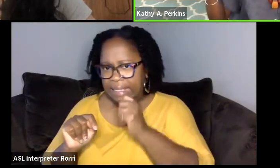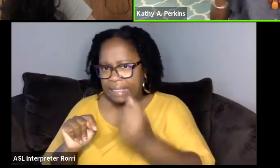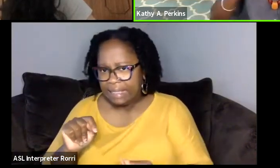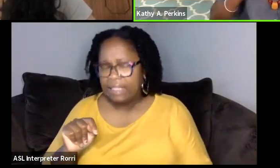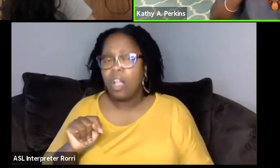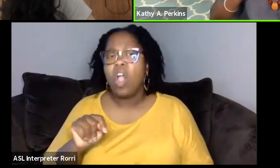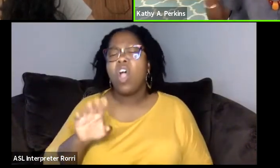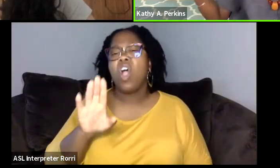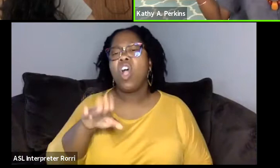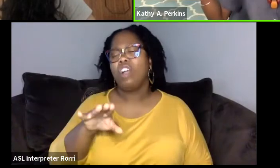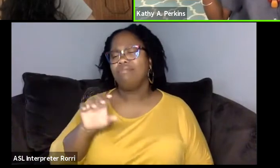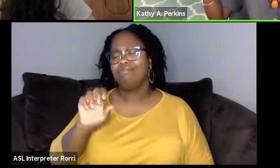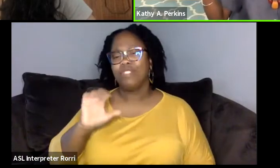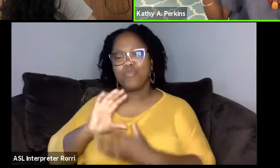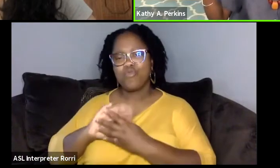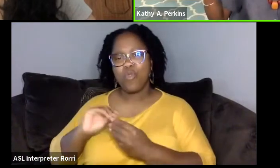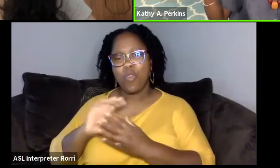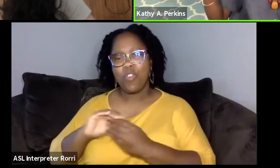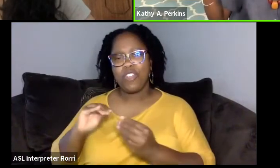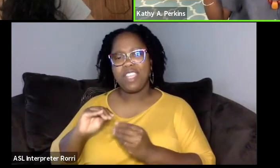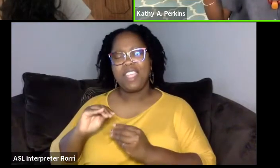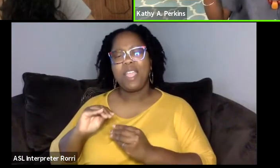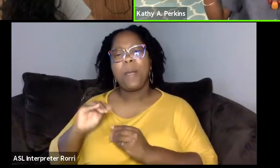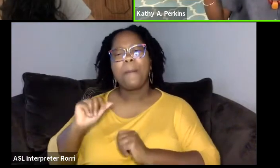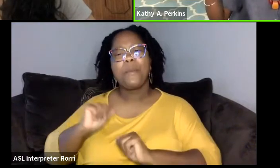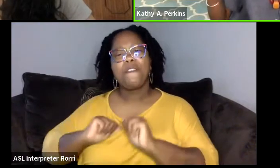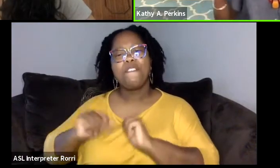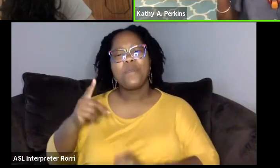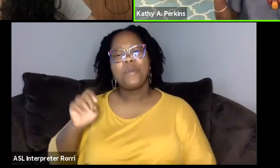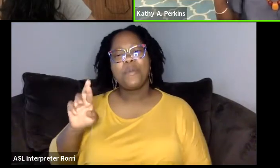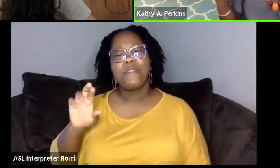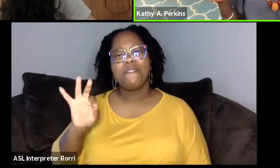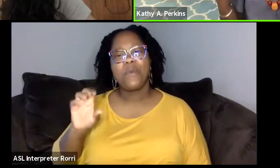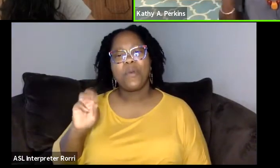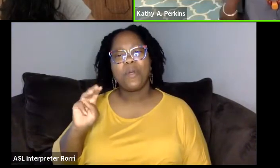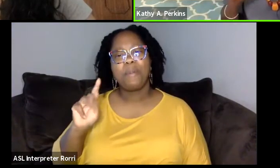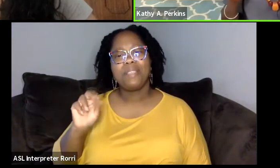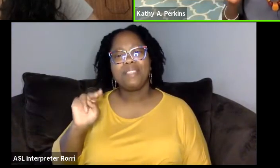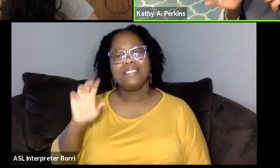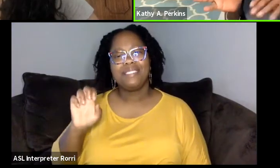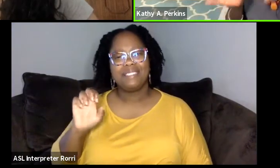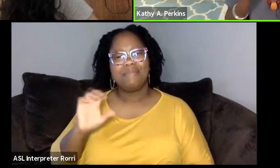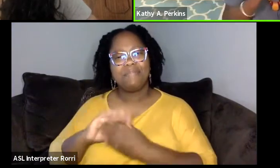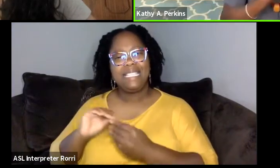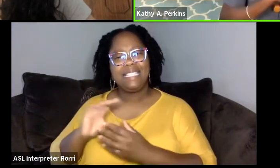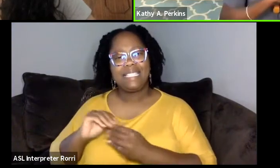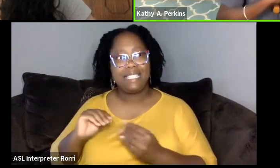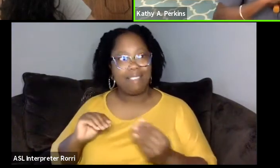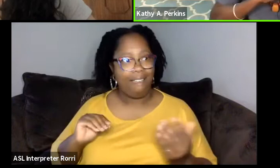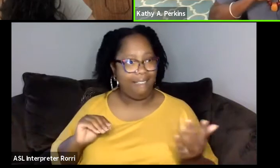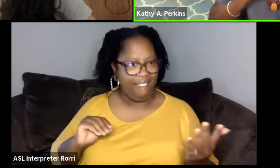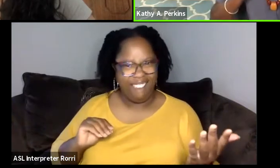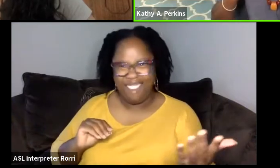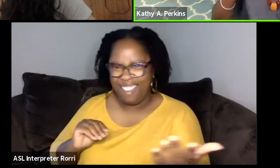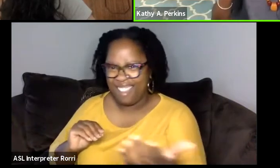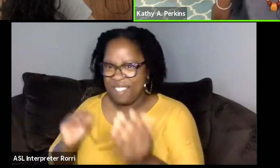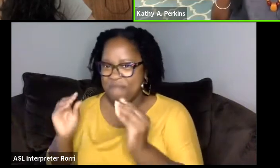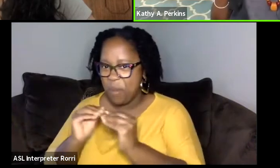So, I've done away with the term playwright because just to give you an example, years and years ago, I did a collection of plays